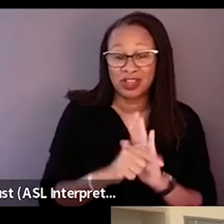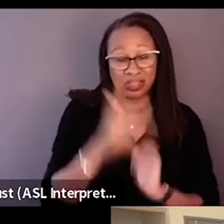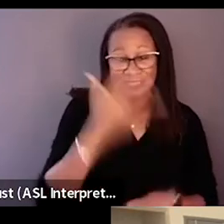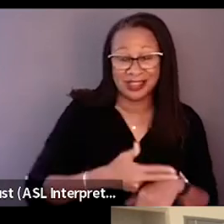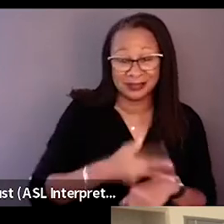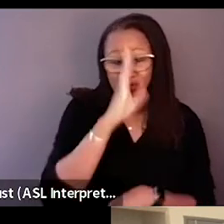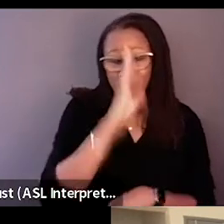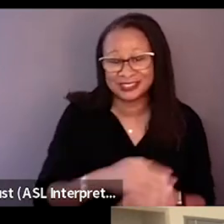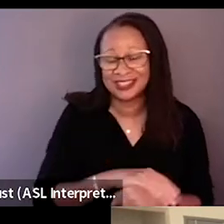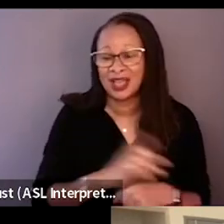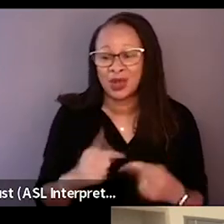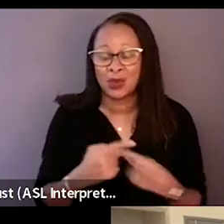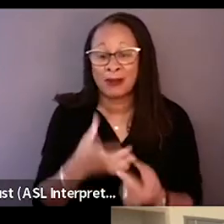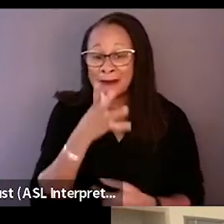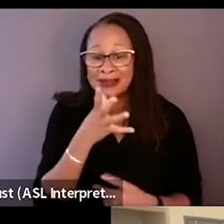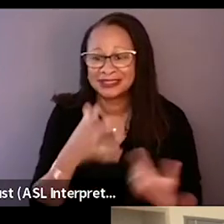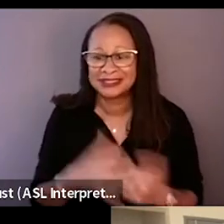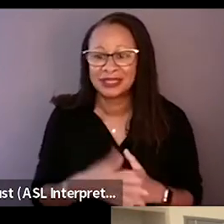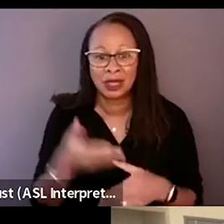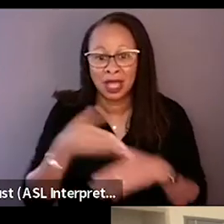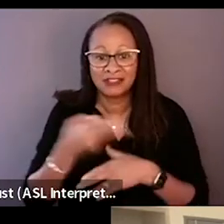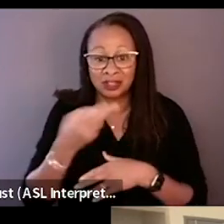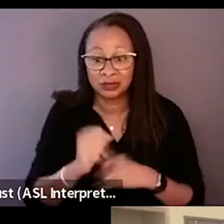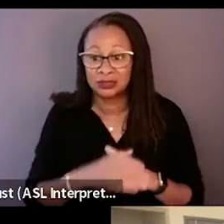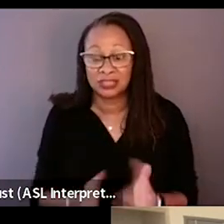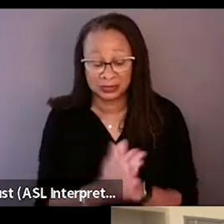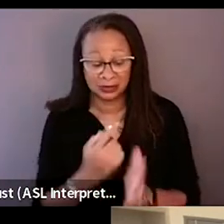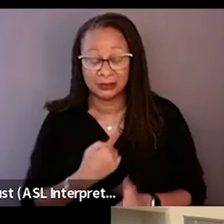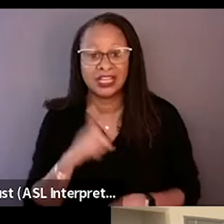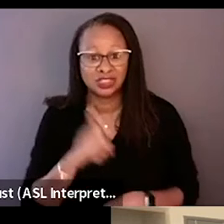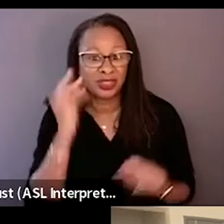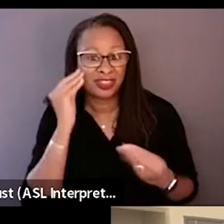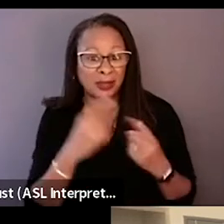when my mom say right after high school, she asked me, "You should thinking about go to college."